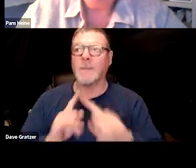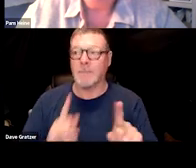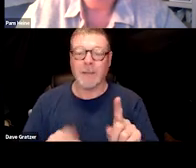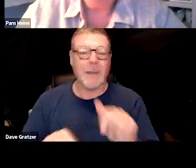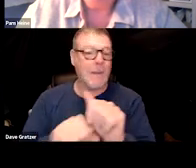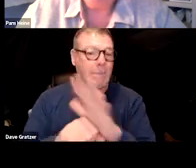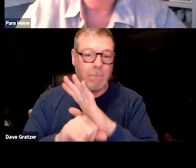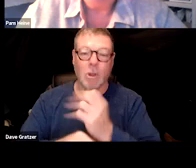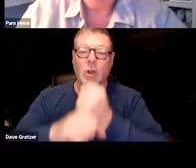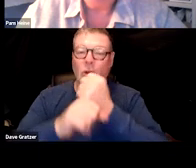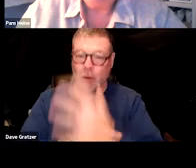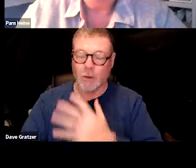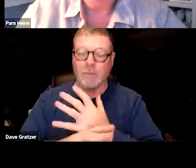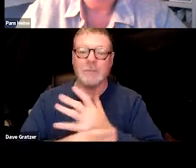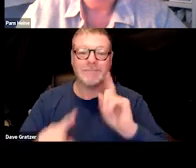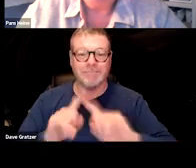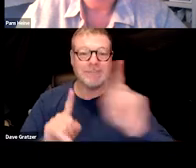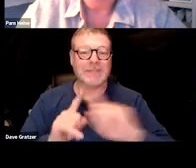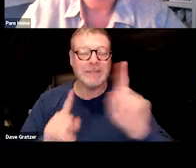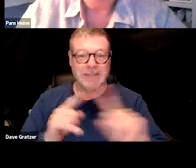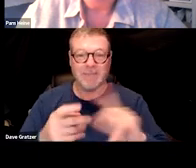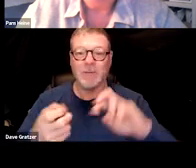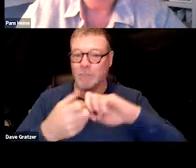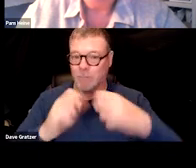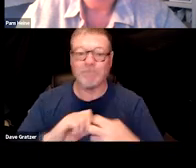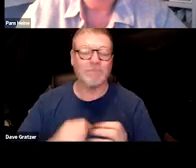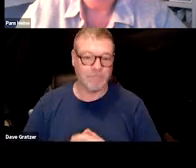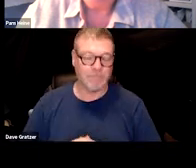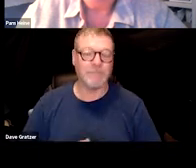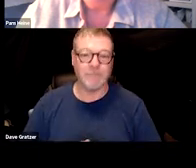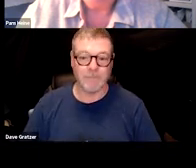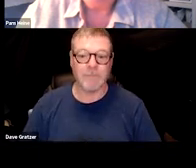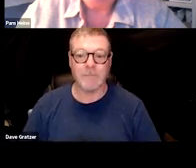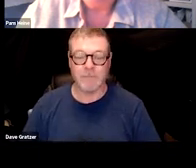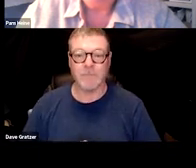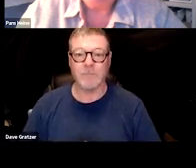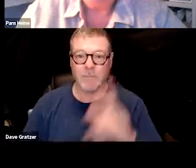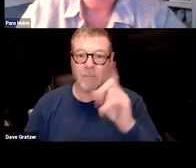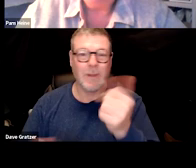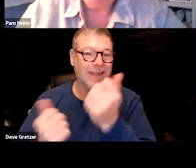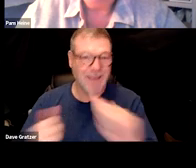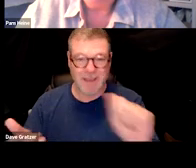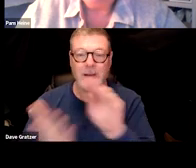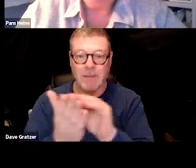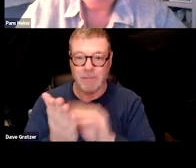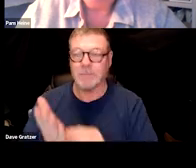all kinds of different, just complications with trying to do any kind of medical documentation.